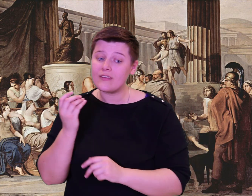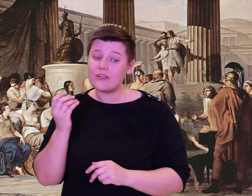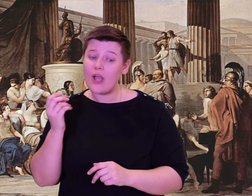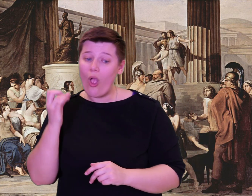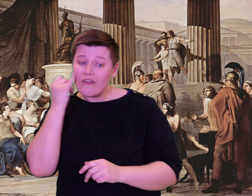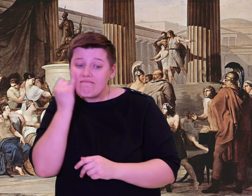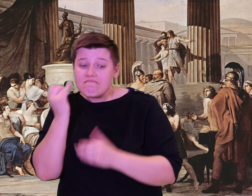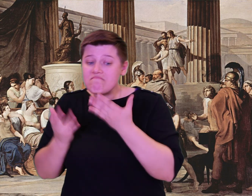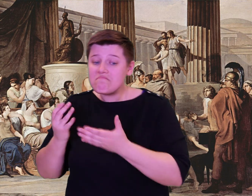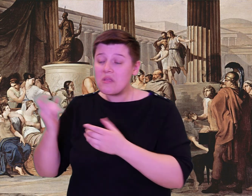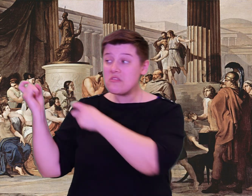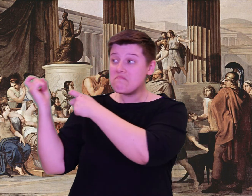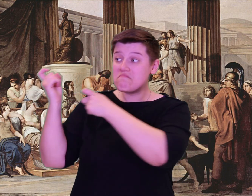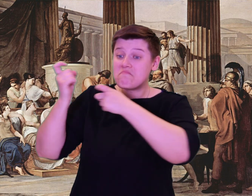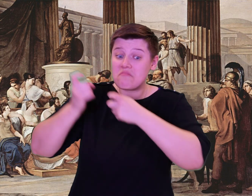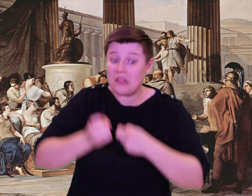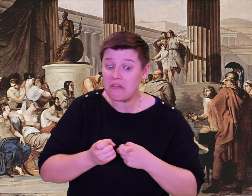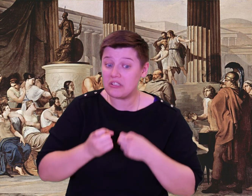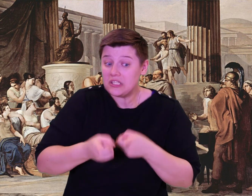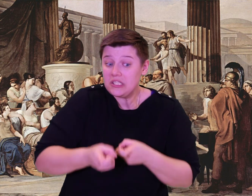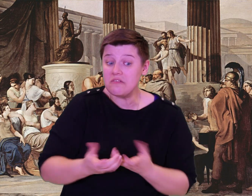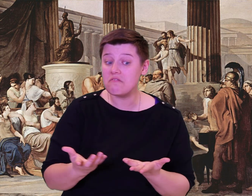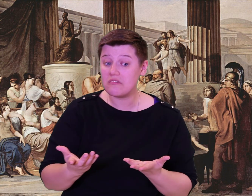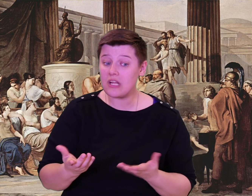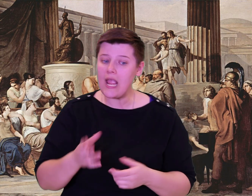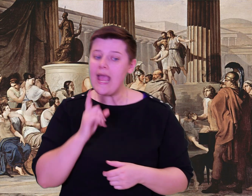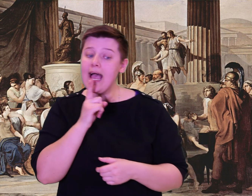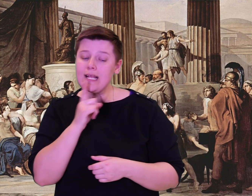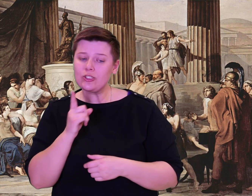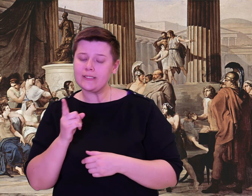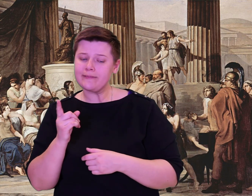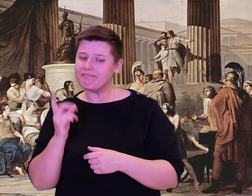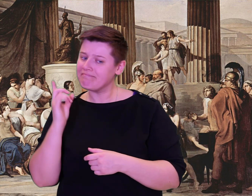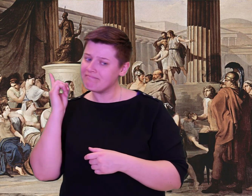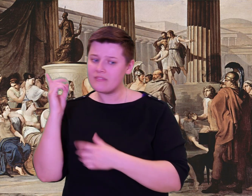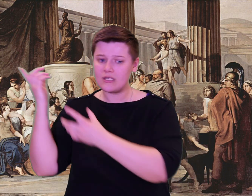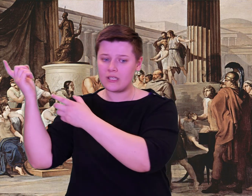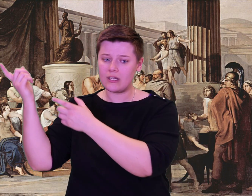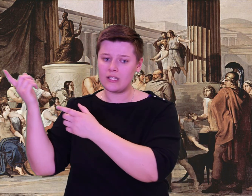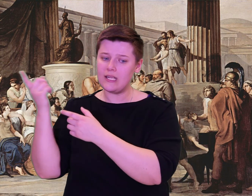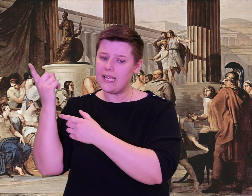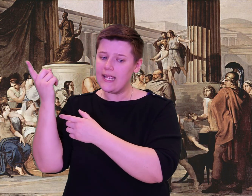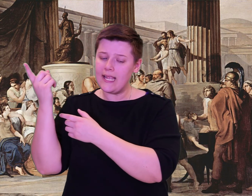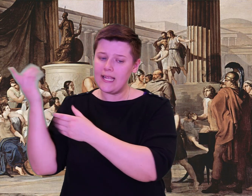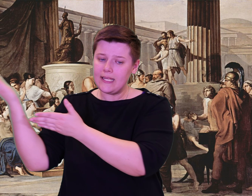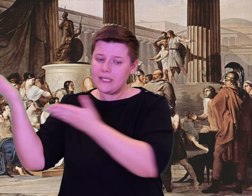That would have been the better choice, but I refused. I hoped to see him and find out